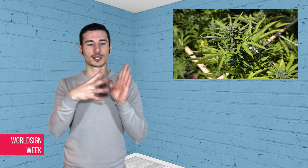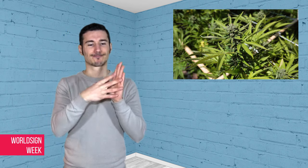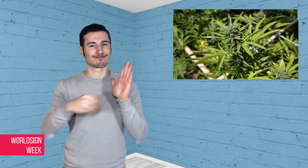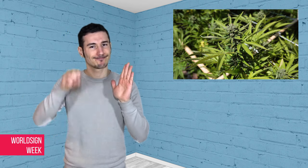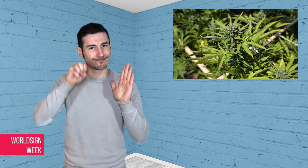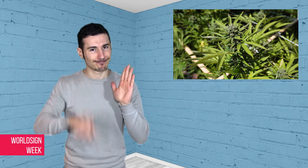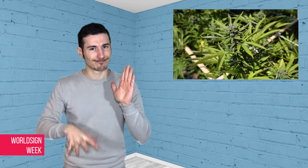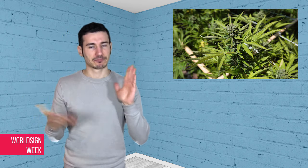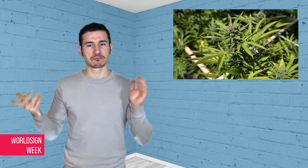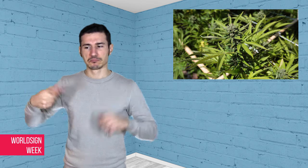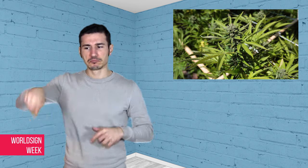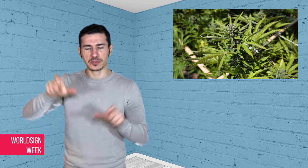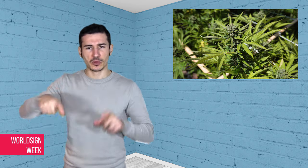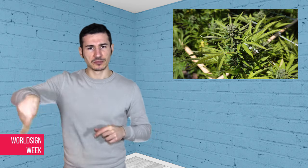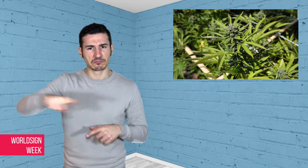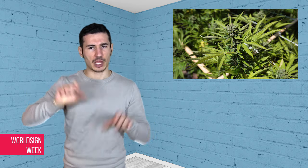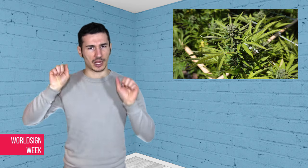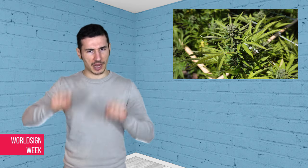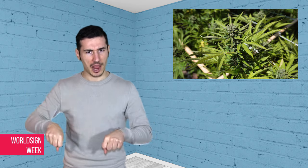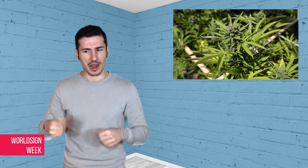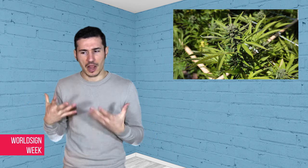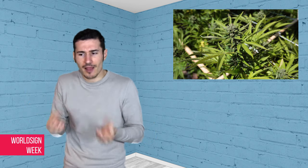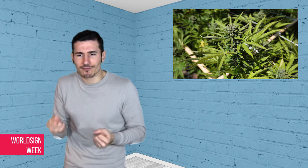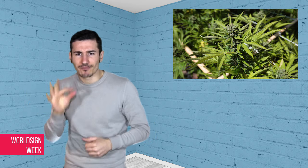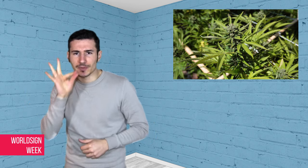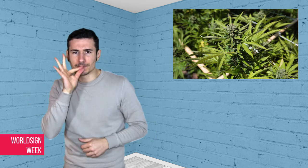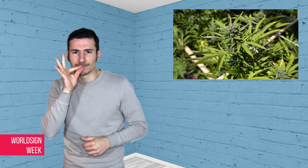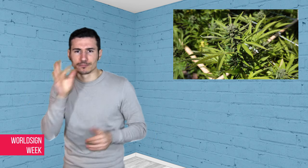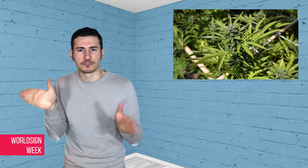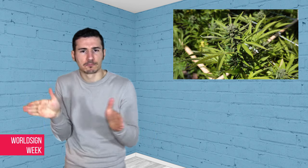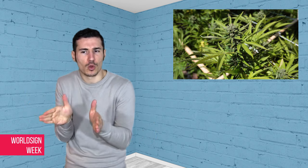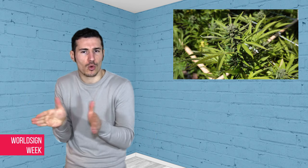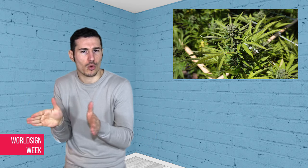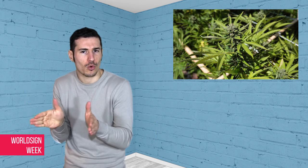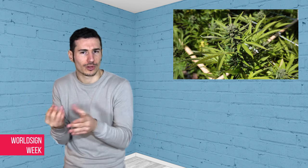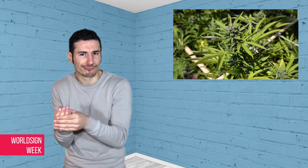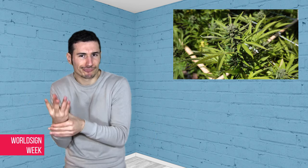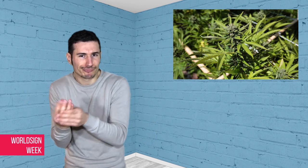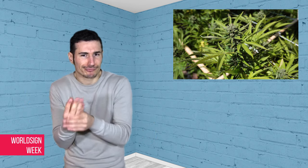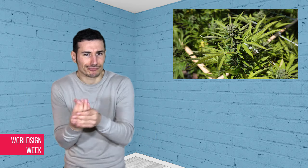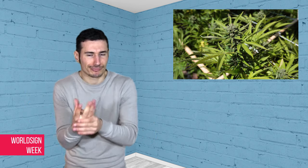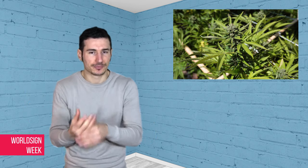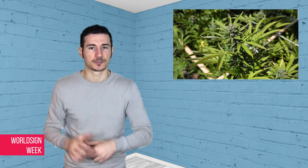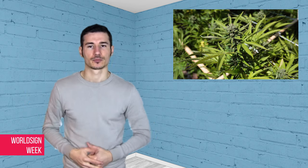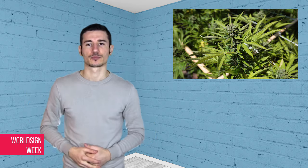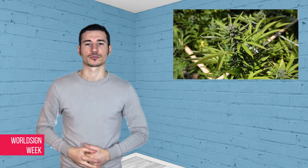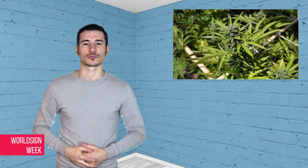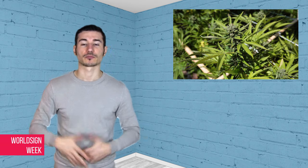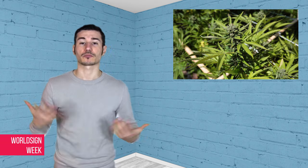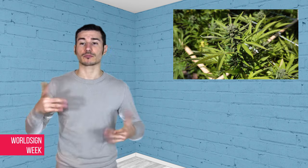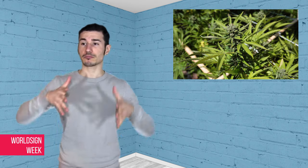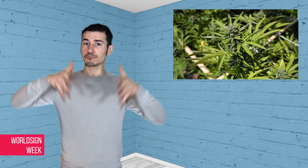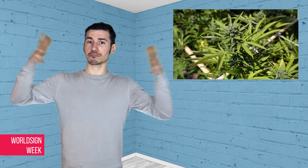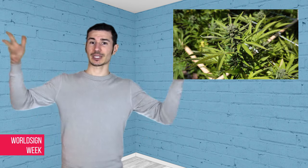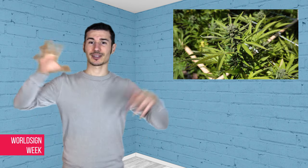quantities of cannabis, and major nations are slowly caving in; twenty